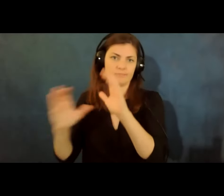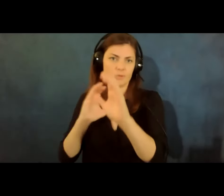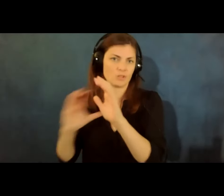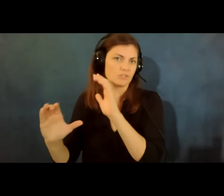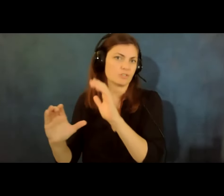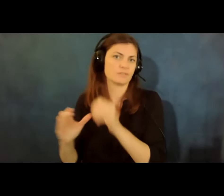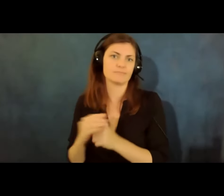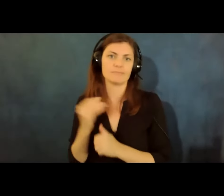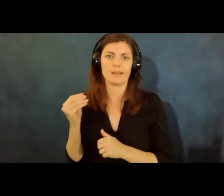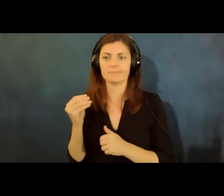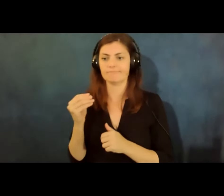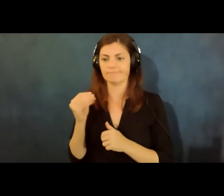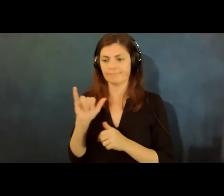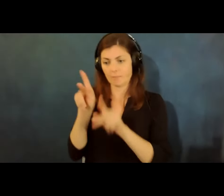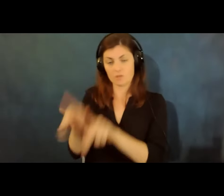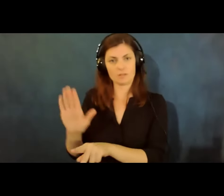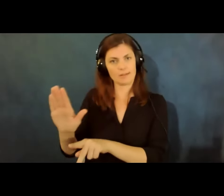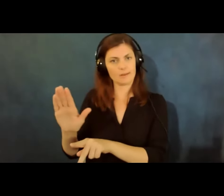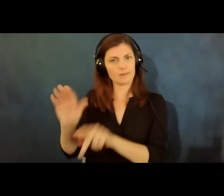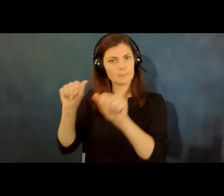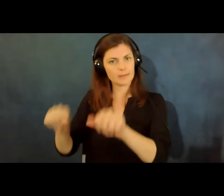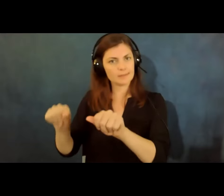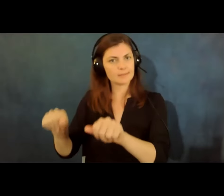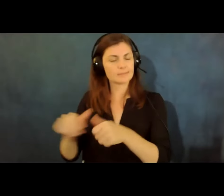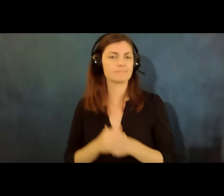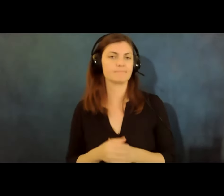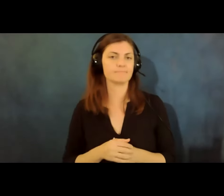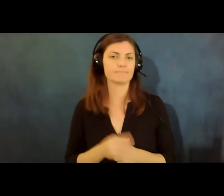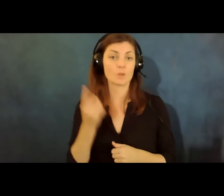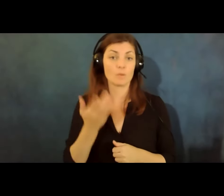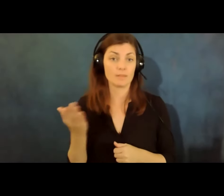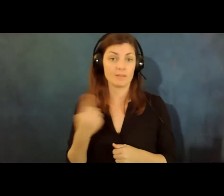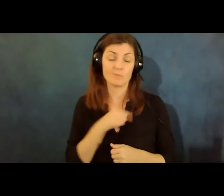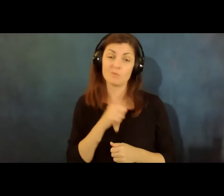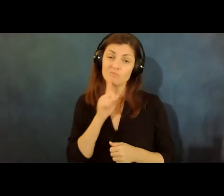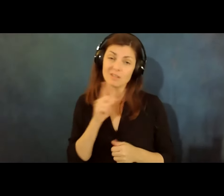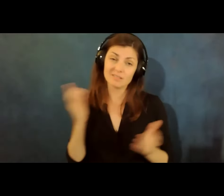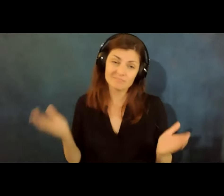and the nature of the person's abilities one of the things we were pushing for before the pandemic